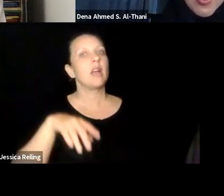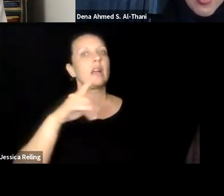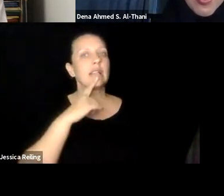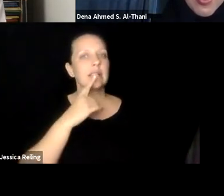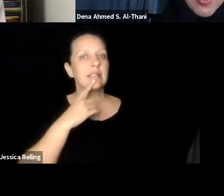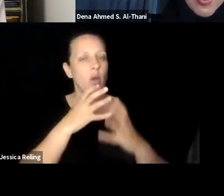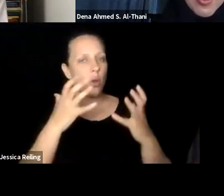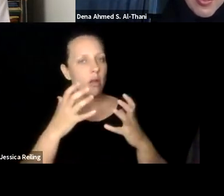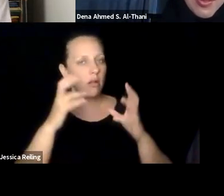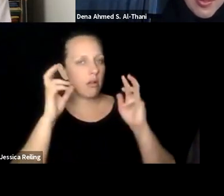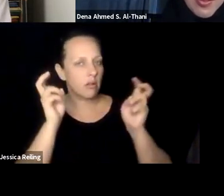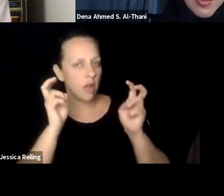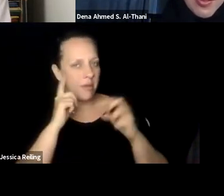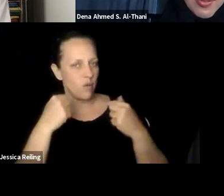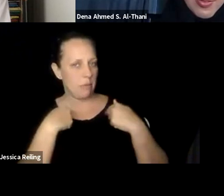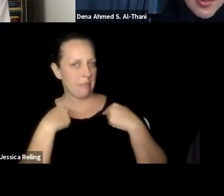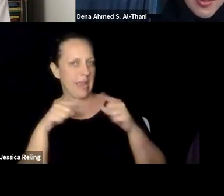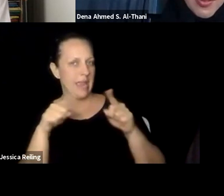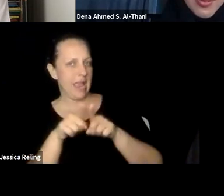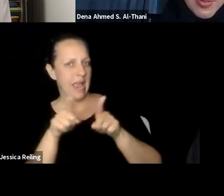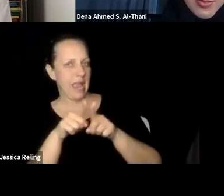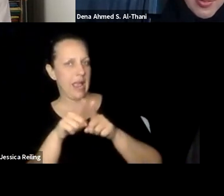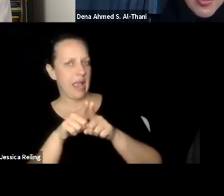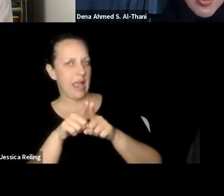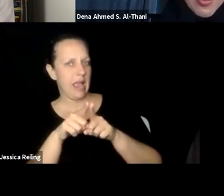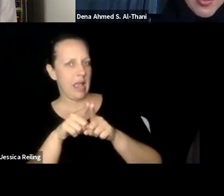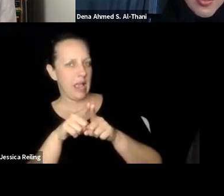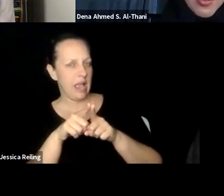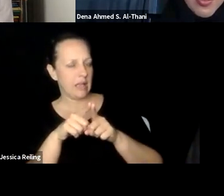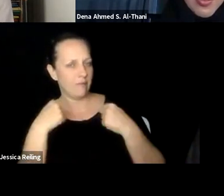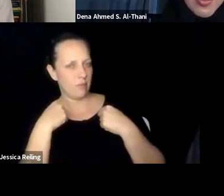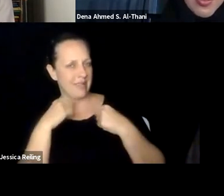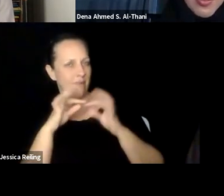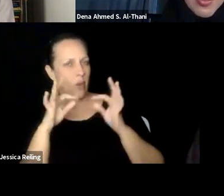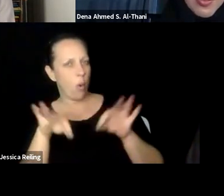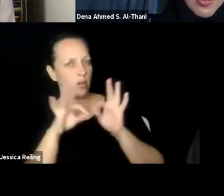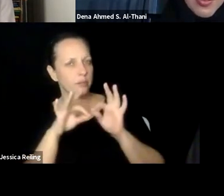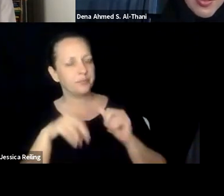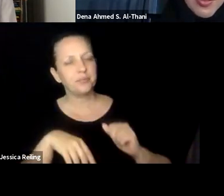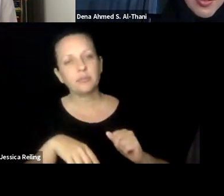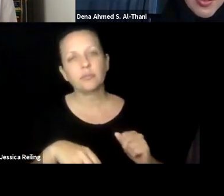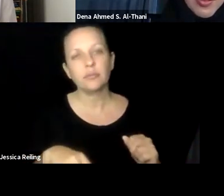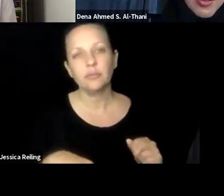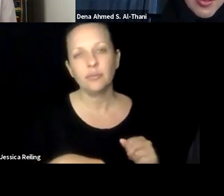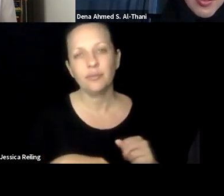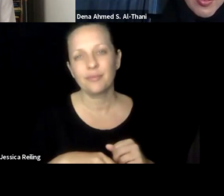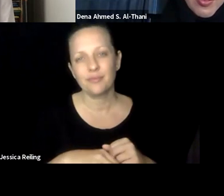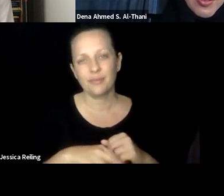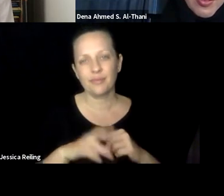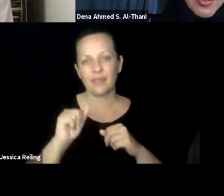hank you very much. We have some two minutes to finish, but I would like to address one important topic that for